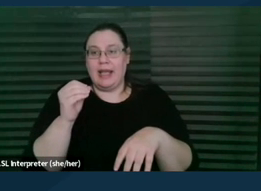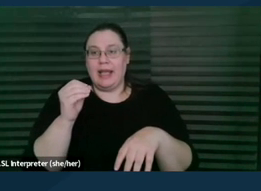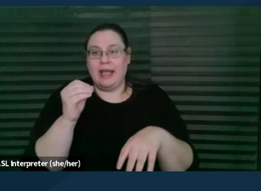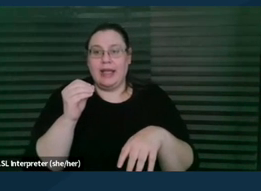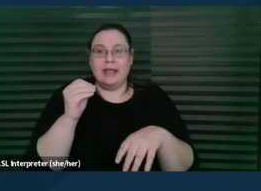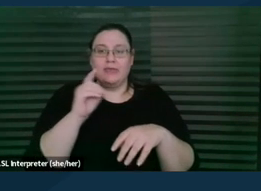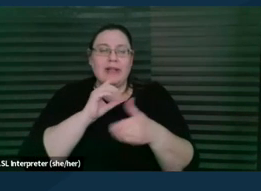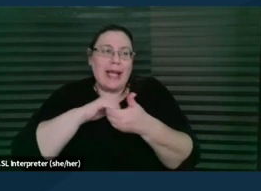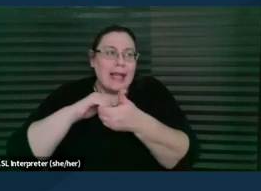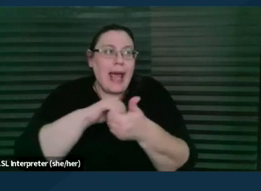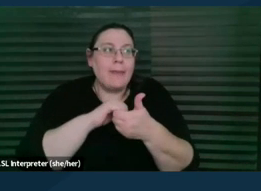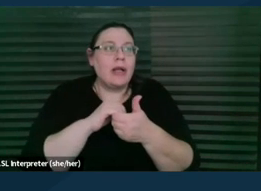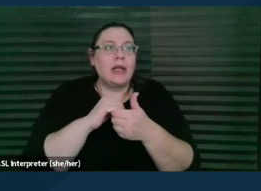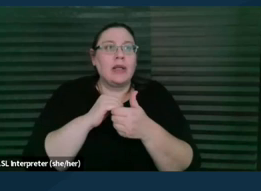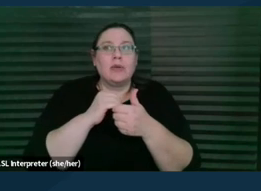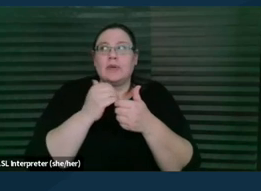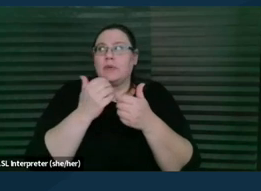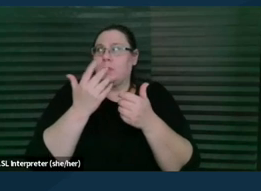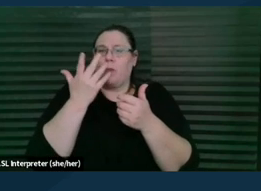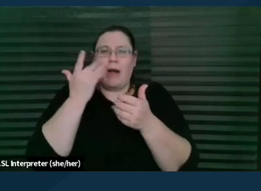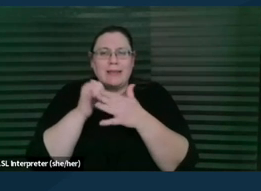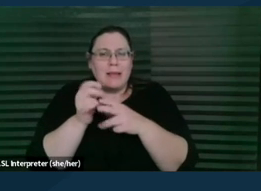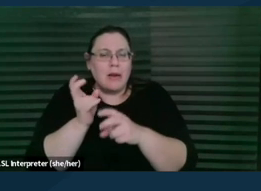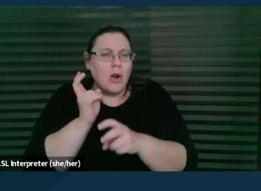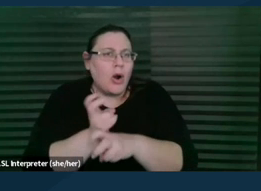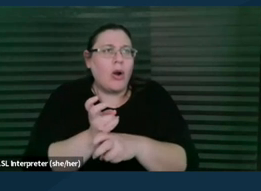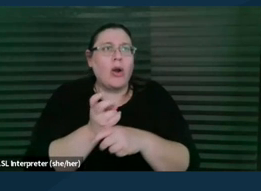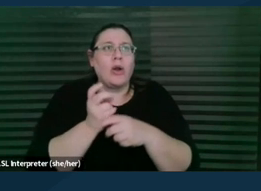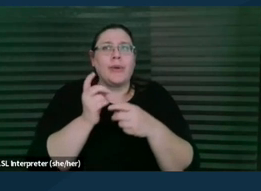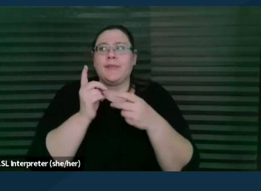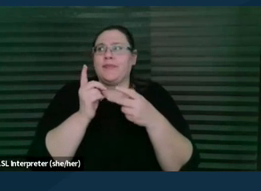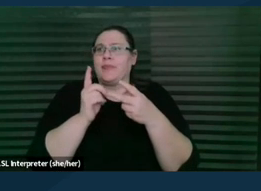what, why is this so hard? Why is there so much pressure